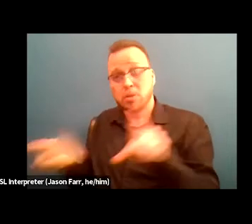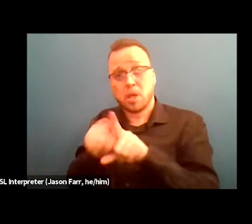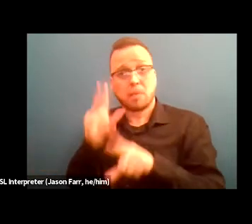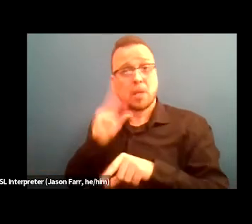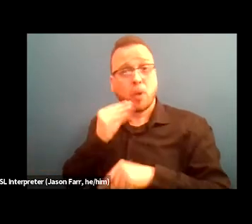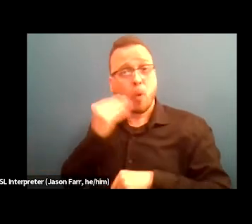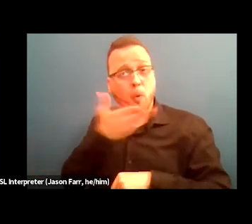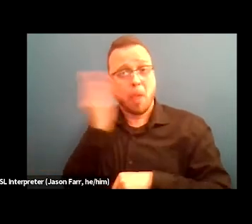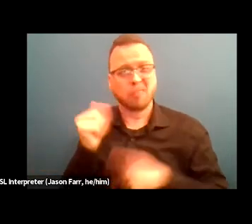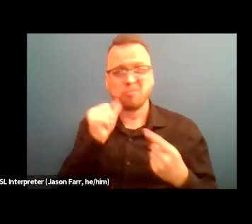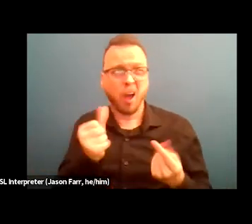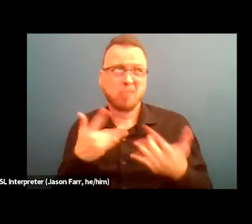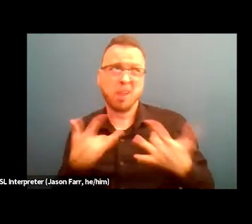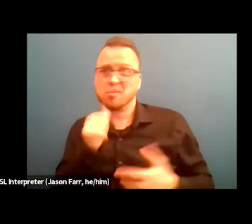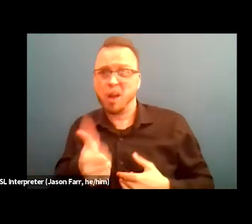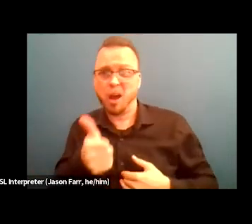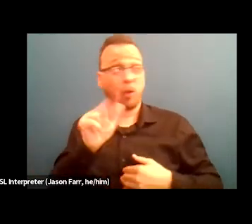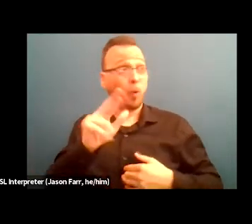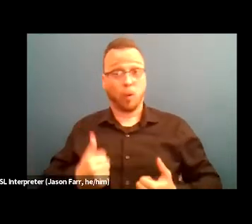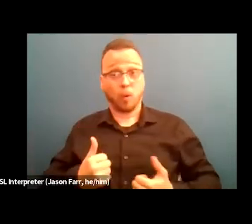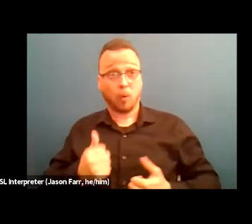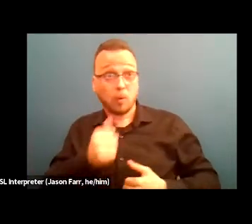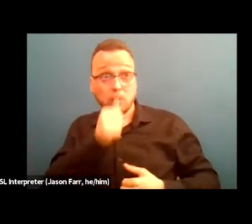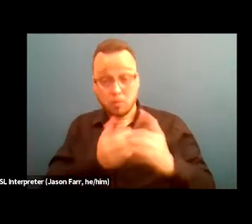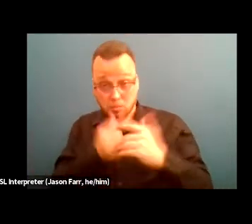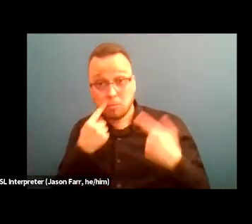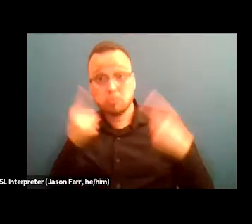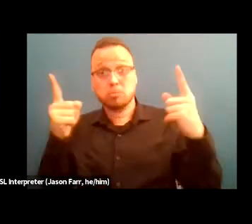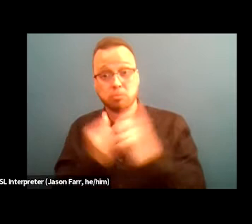or who have not survived, (audio breaking)